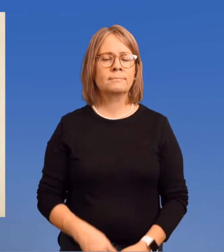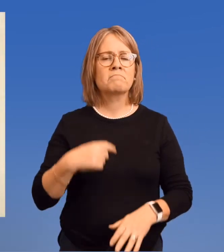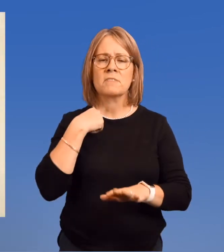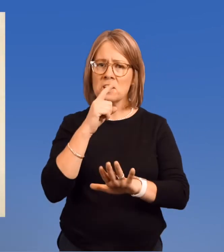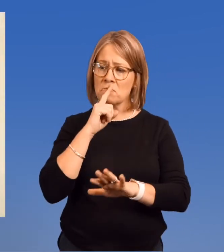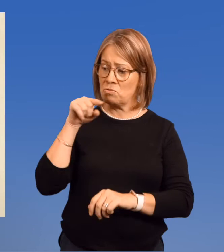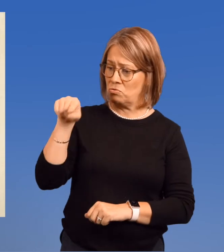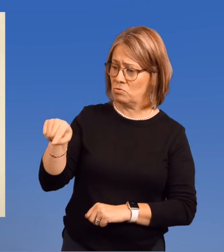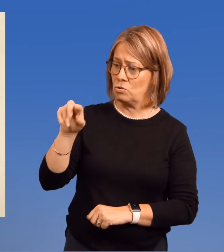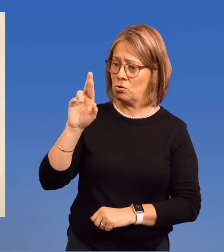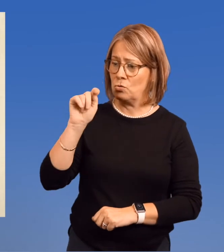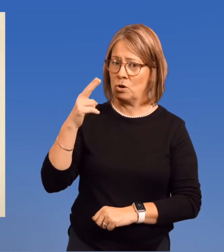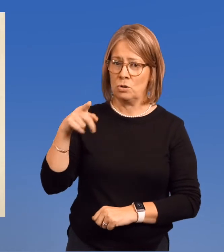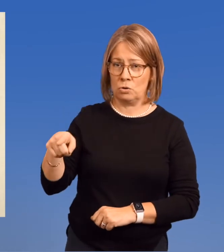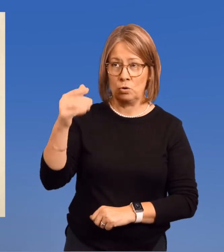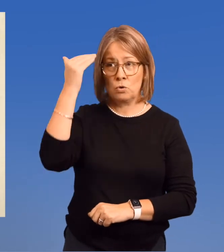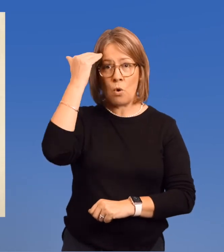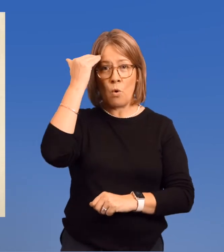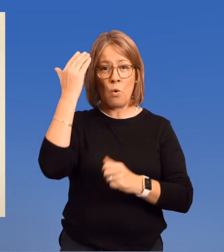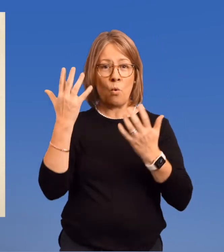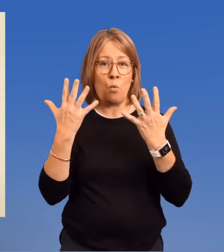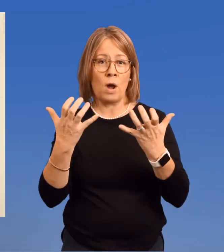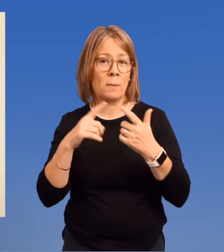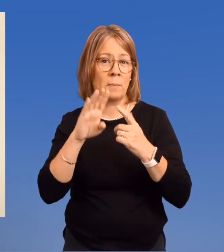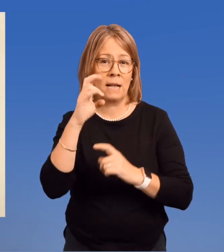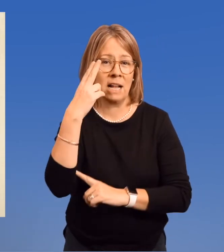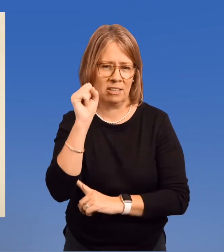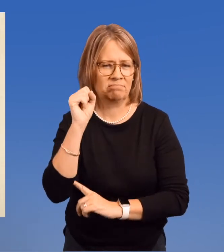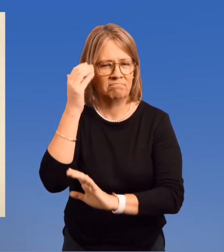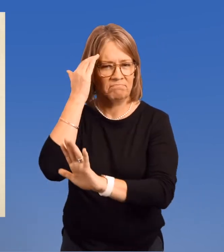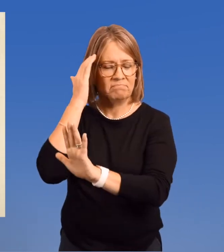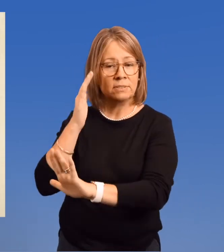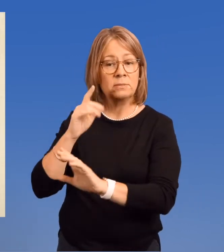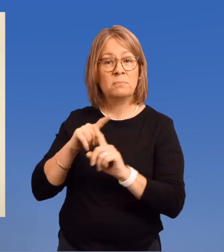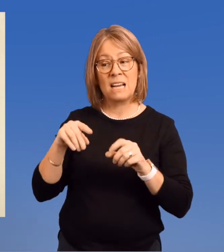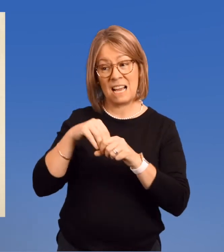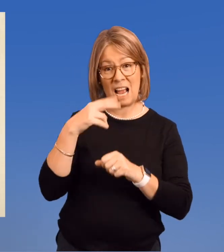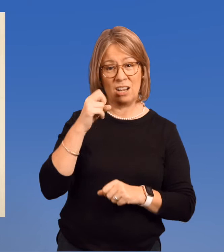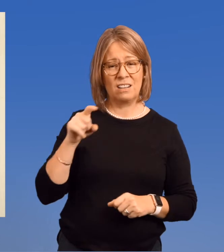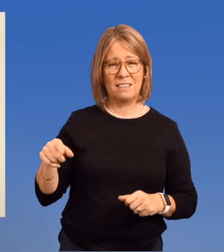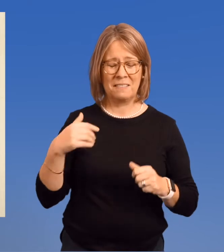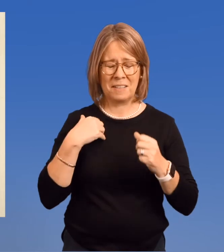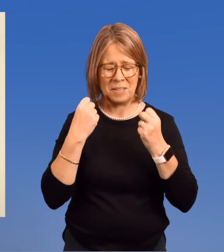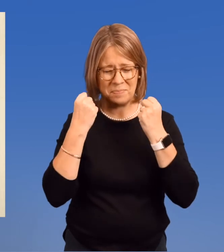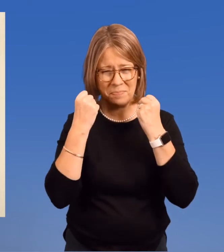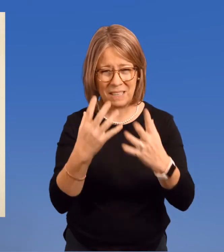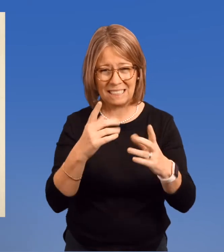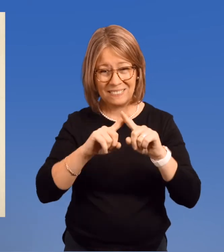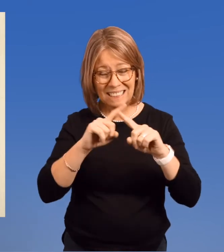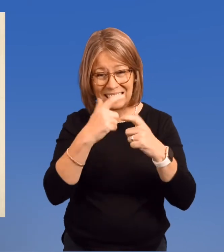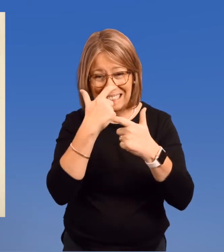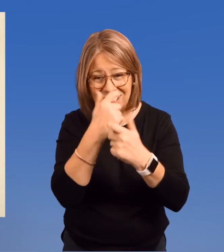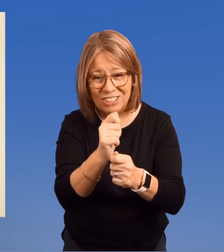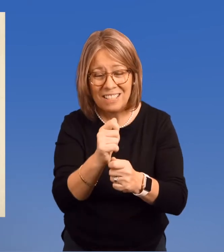This is not to say she always knew what she wanted to be.